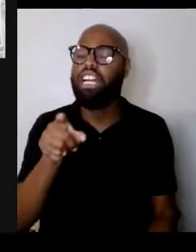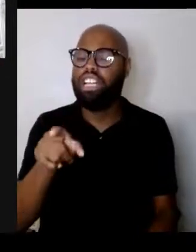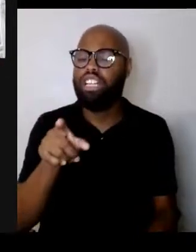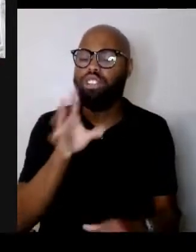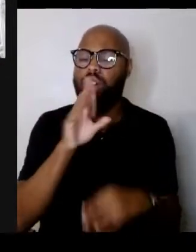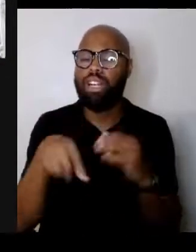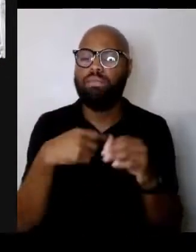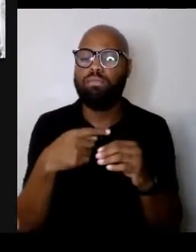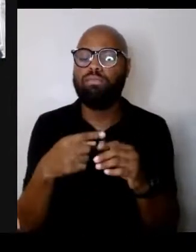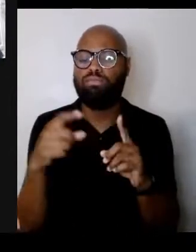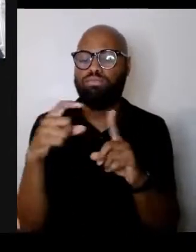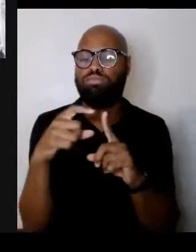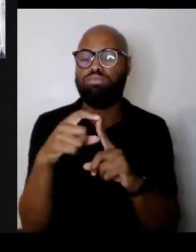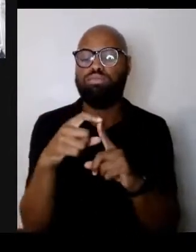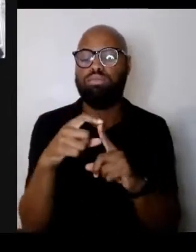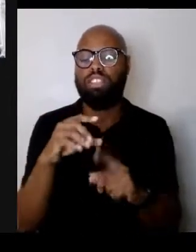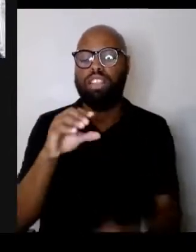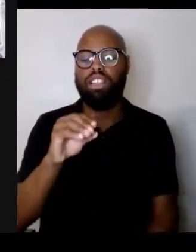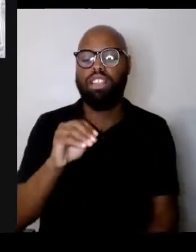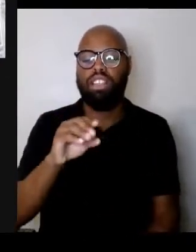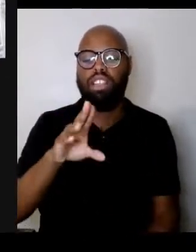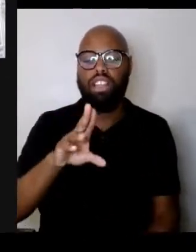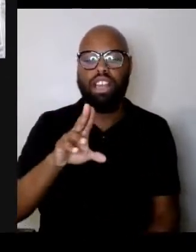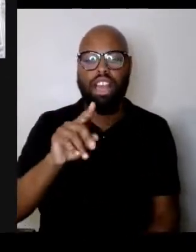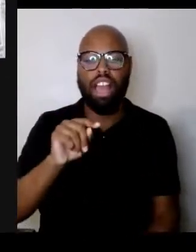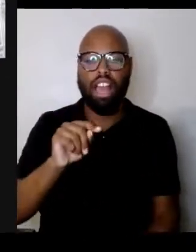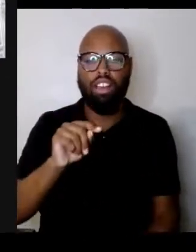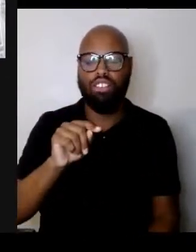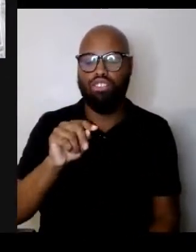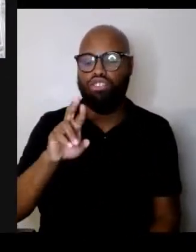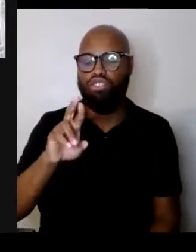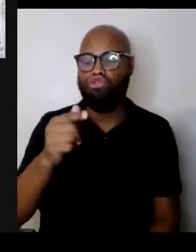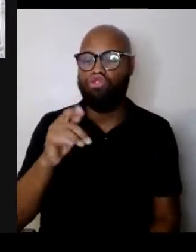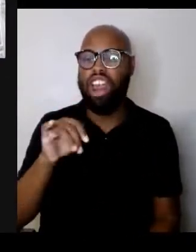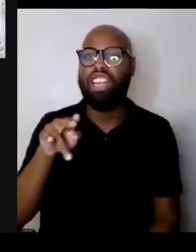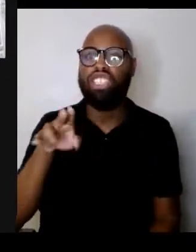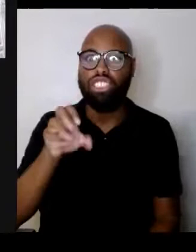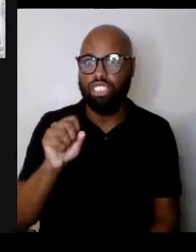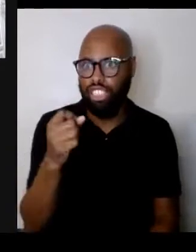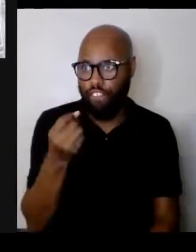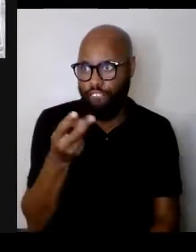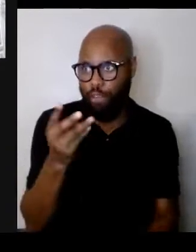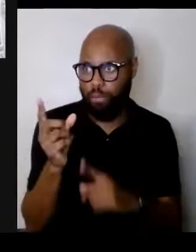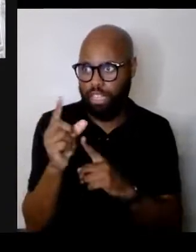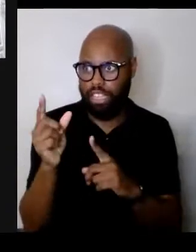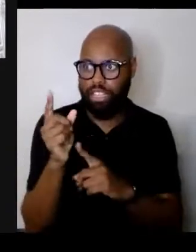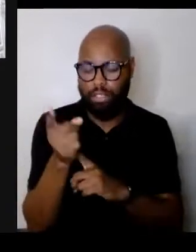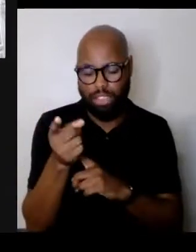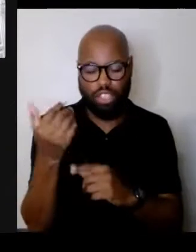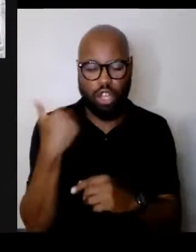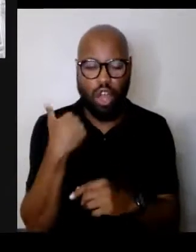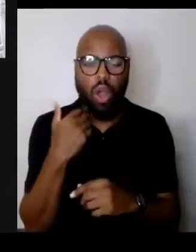So I want to, I want to ask you, of all things, about a debate among contemporary moral philosophers.